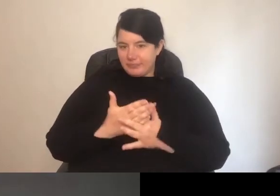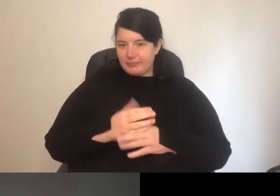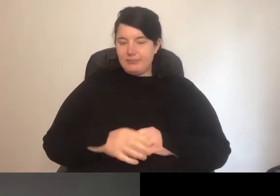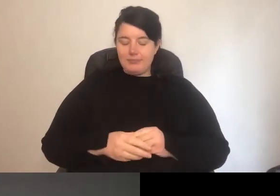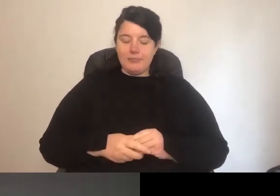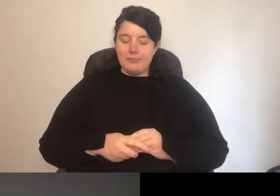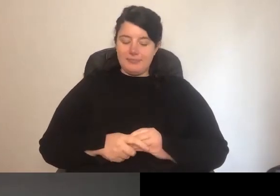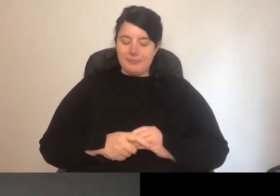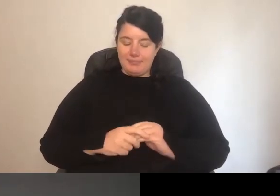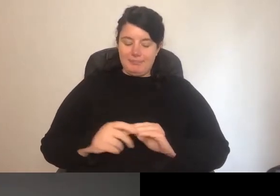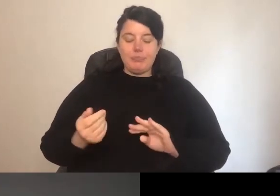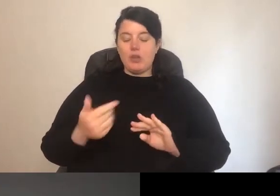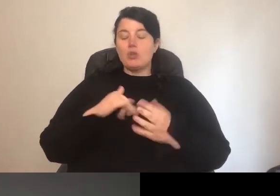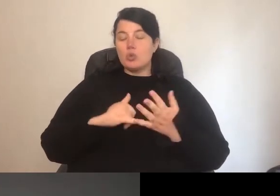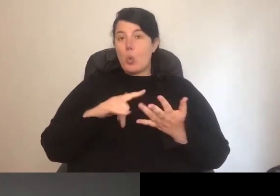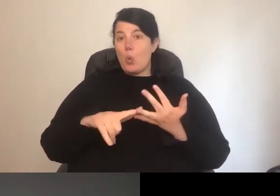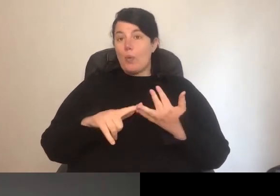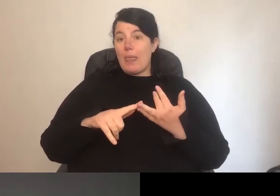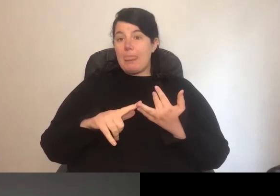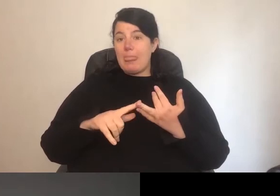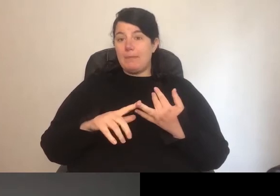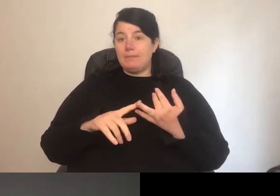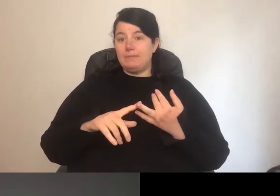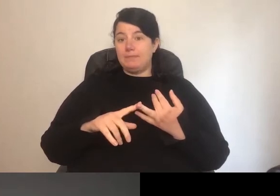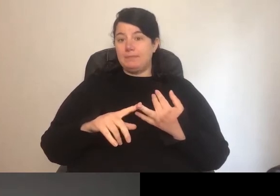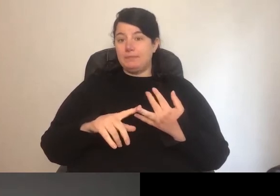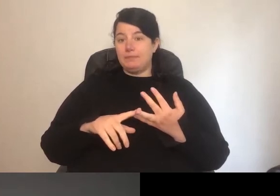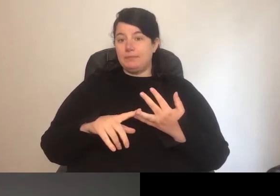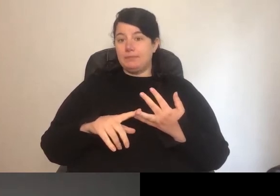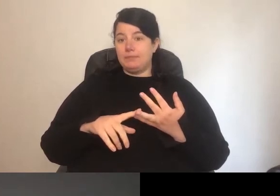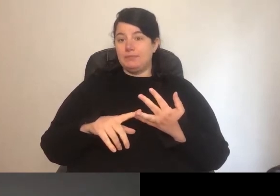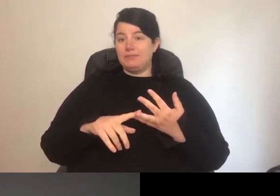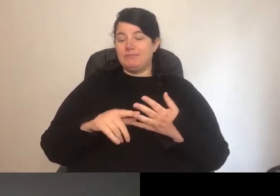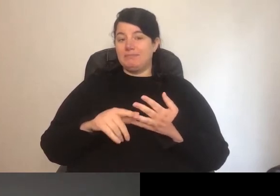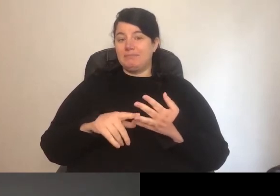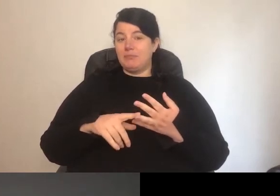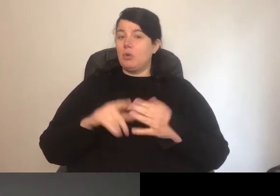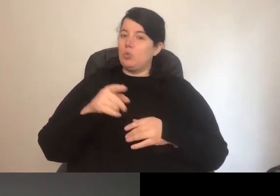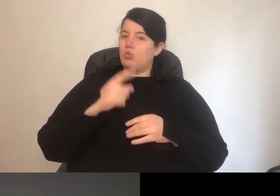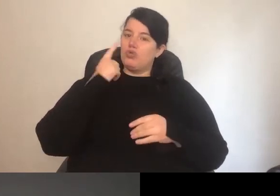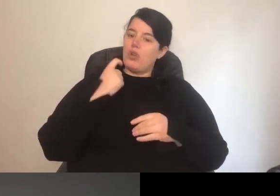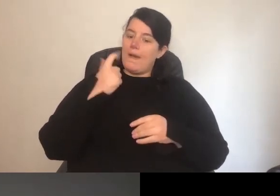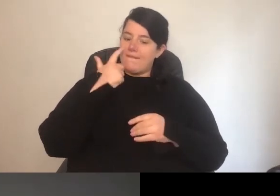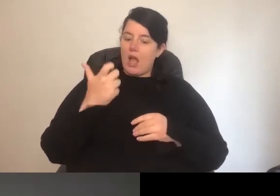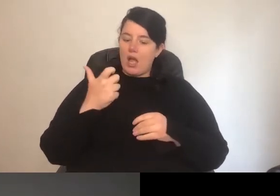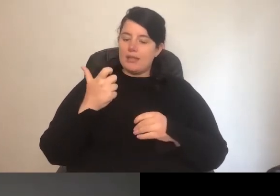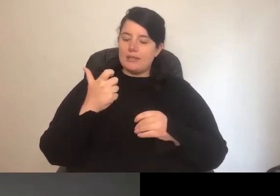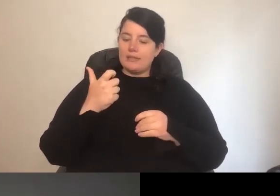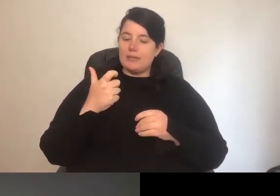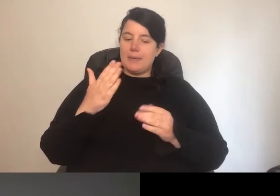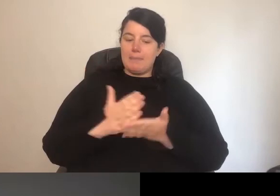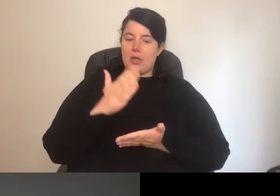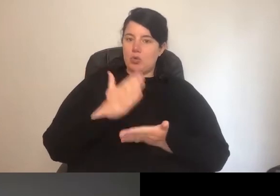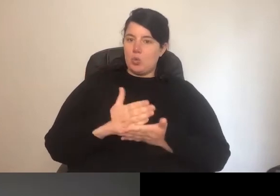The trick is to try to find some - make sure your flexible working